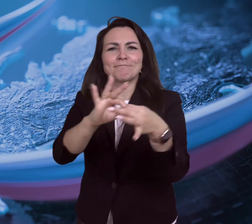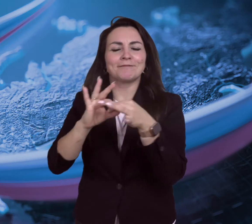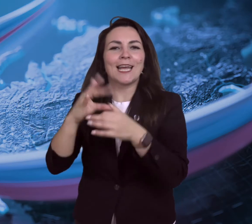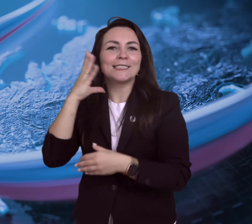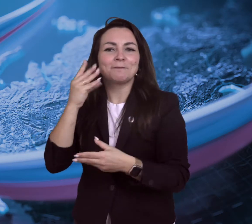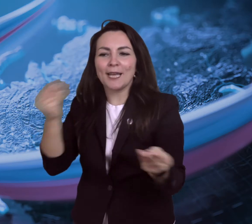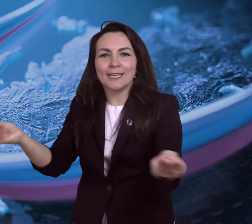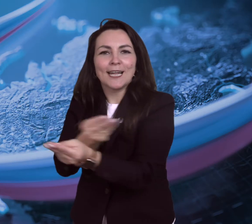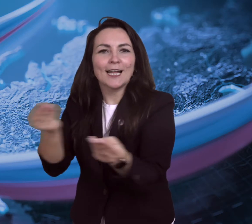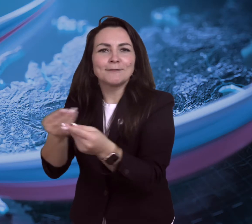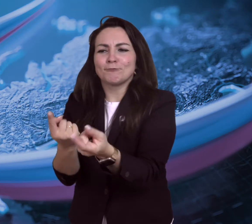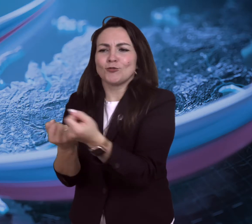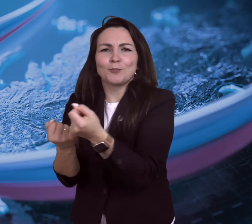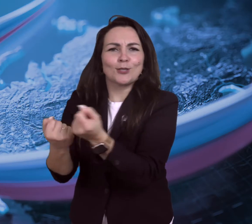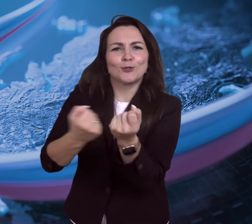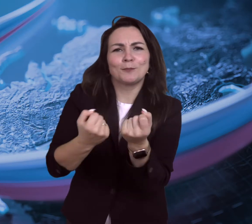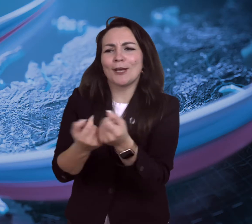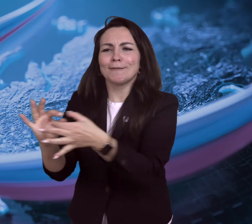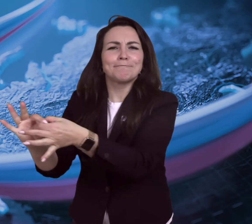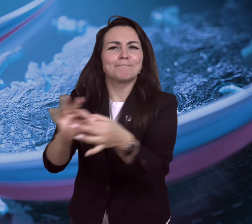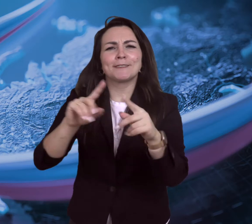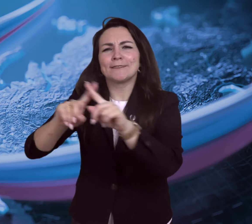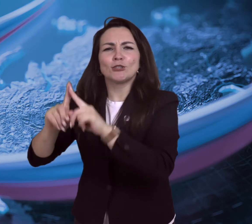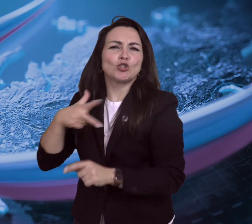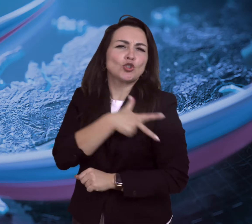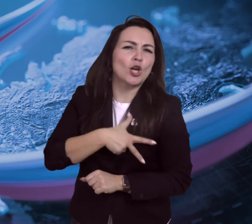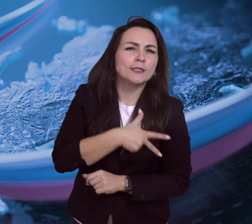to provide assistance to national societies of the Deaf and organizations,